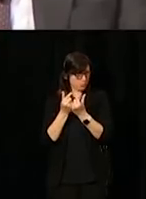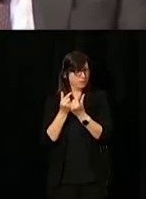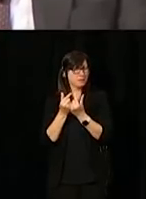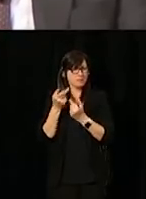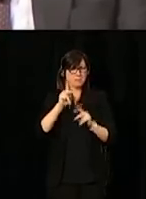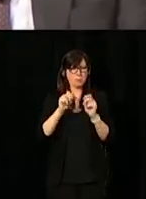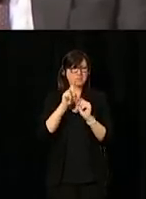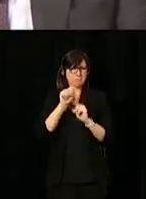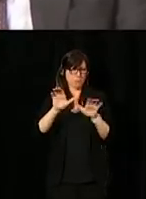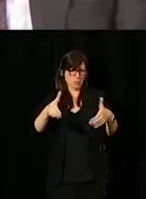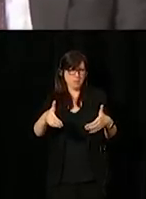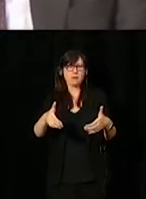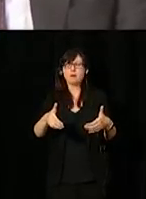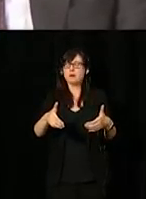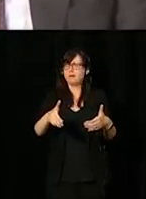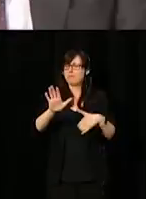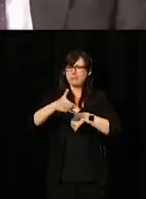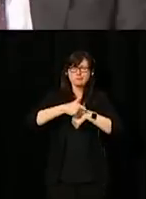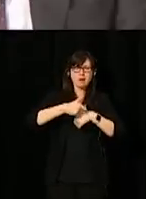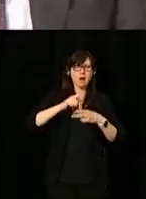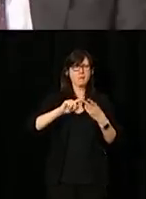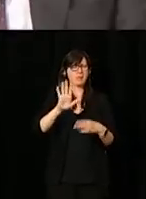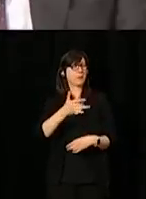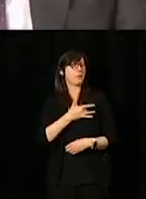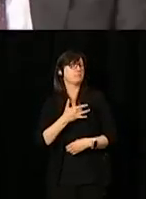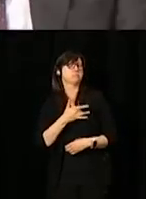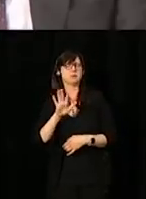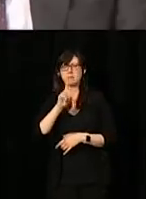...Who have spent time and passion and their own commitment